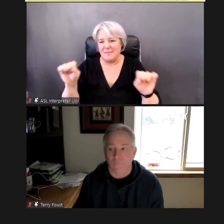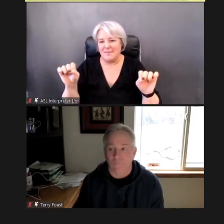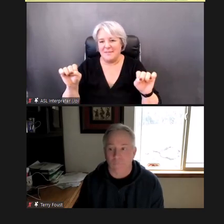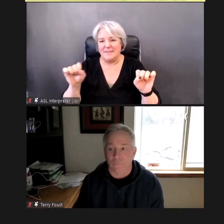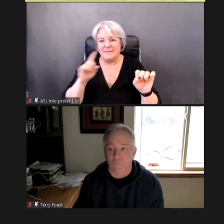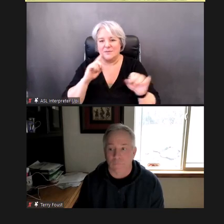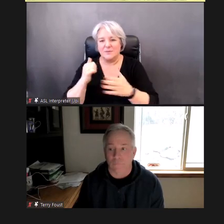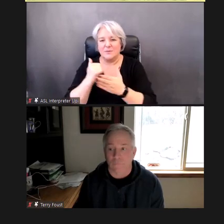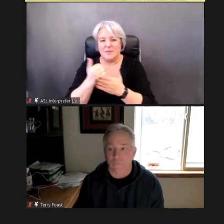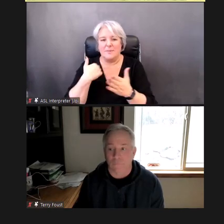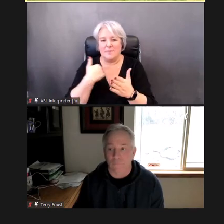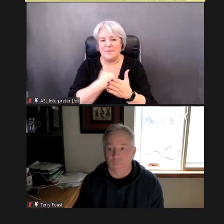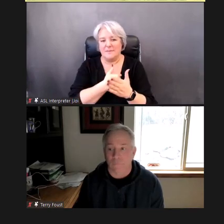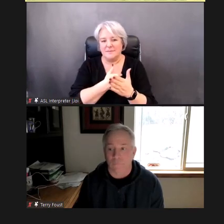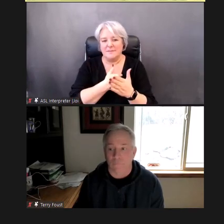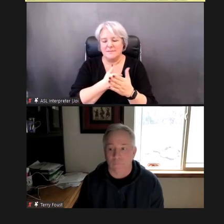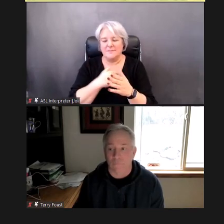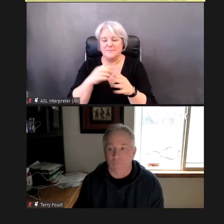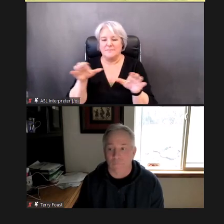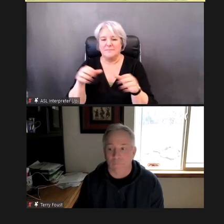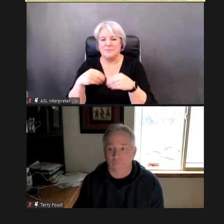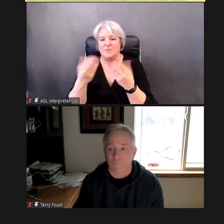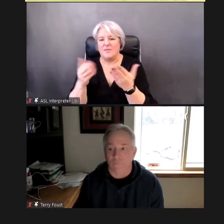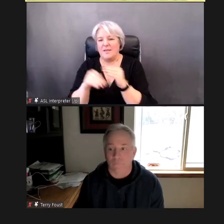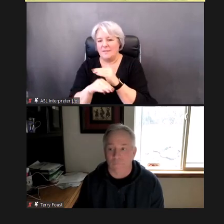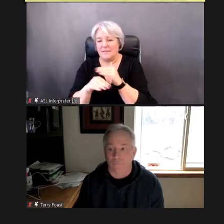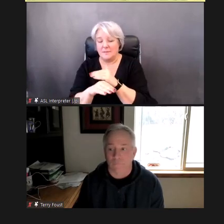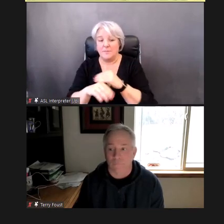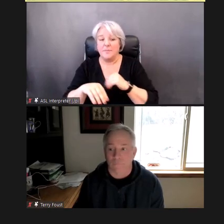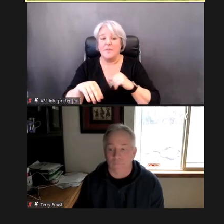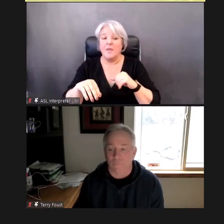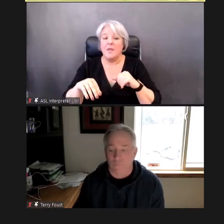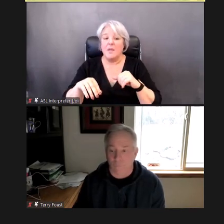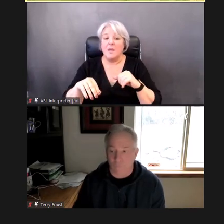Dr. Eiserman,: Now, we're going to -- we received hundreds of questions,